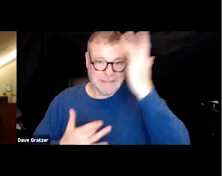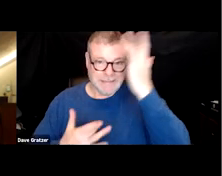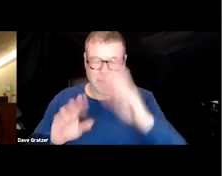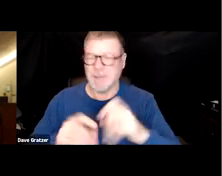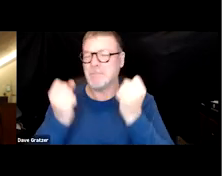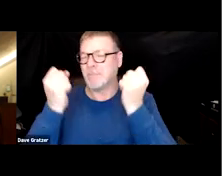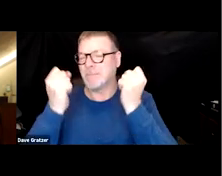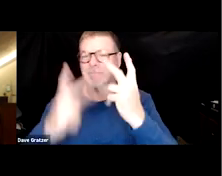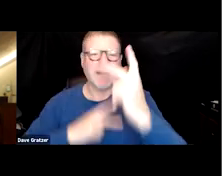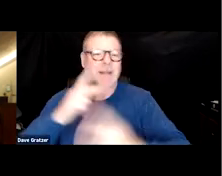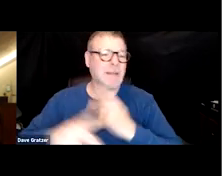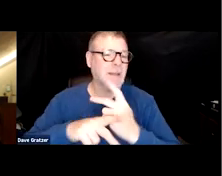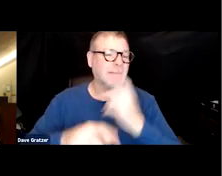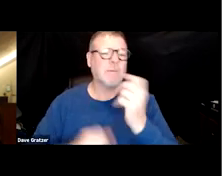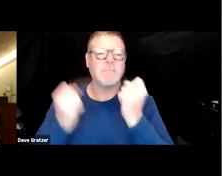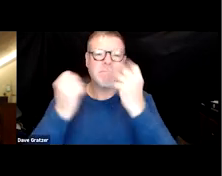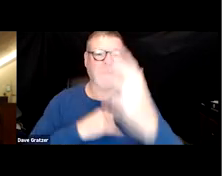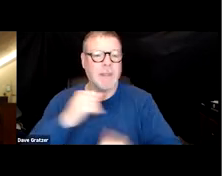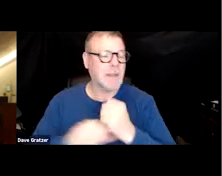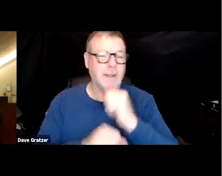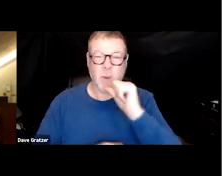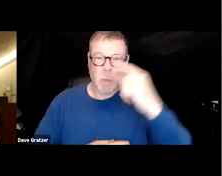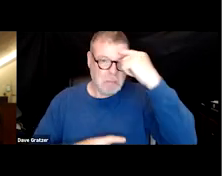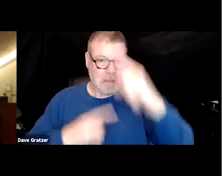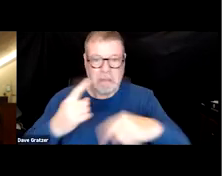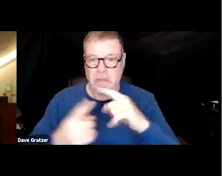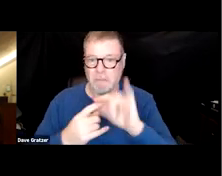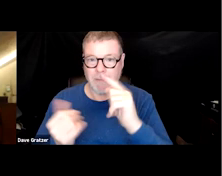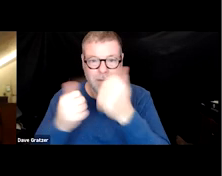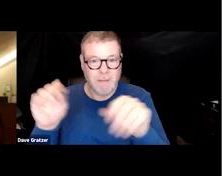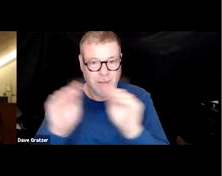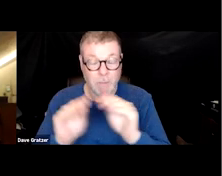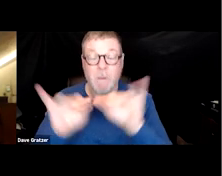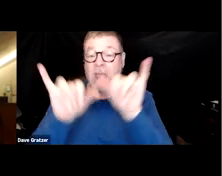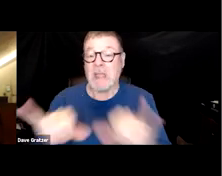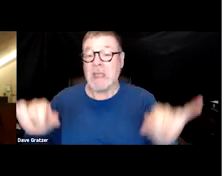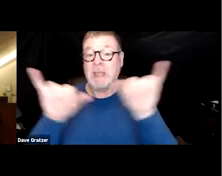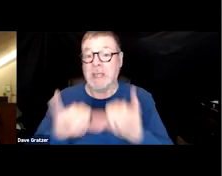and we've all lived with them for years and don't really think about them. I think commonly one that you may